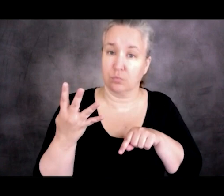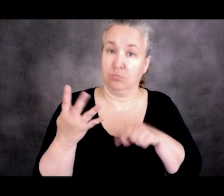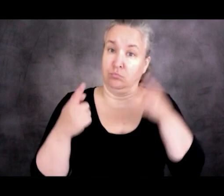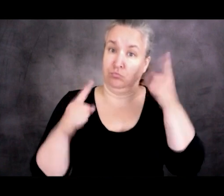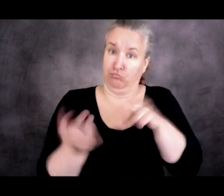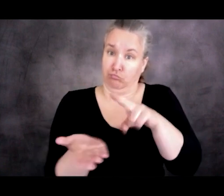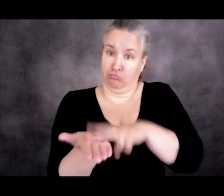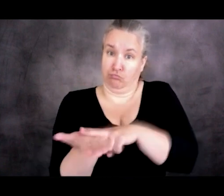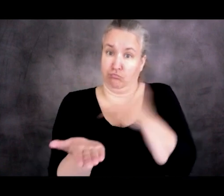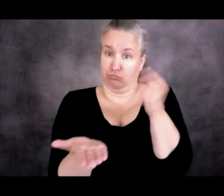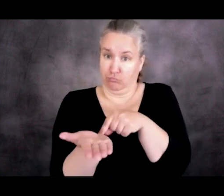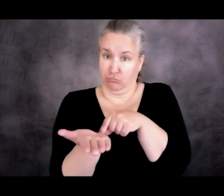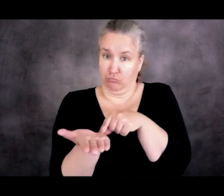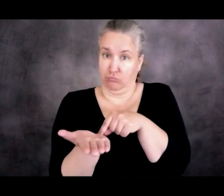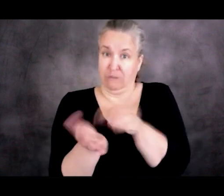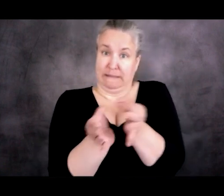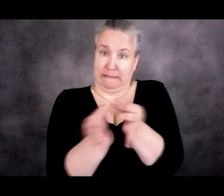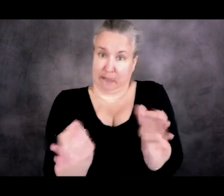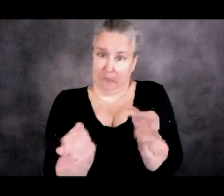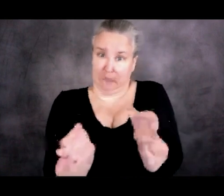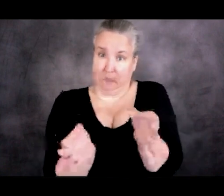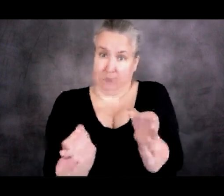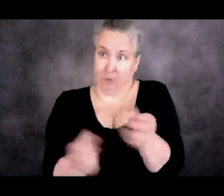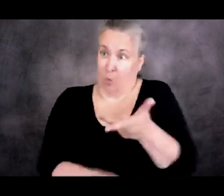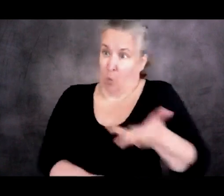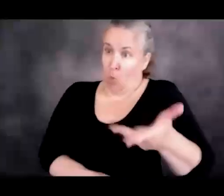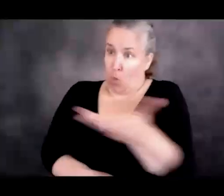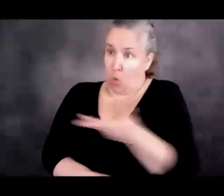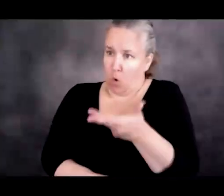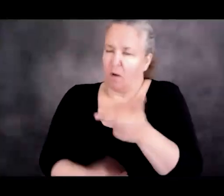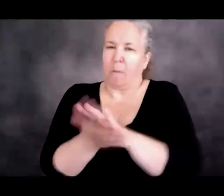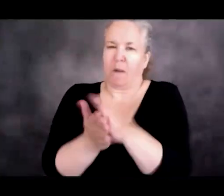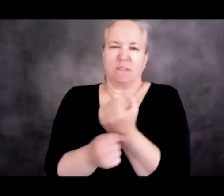indicated that they would be the refuge for asylum seekers.